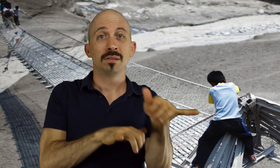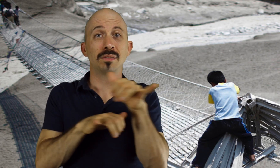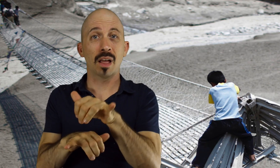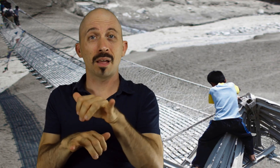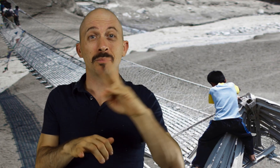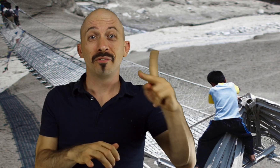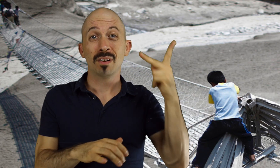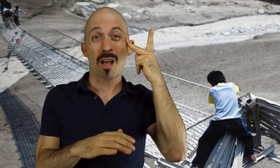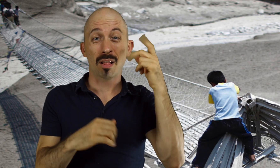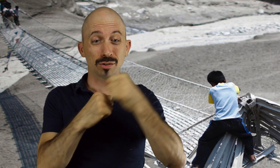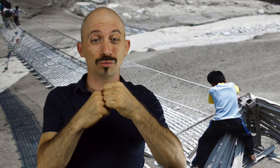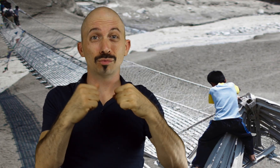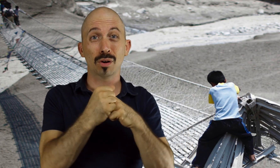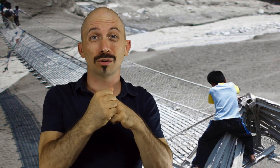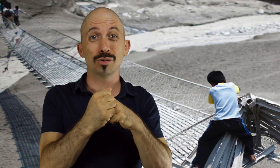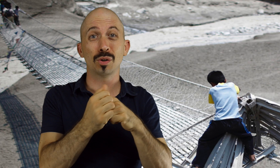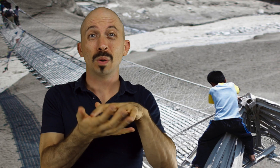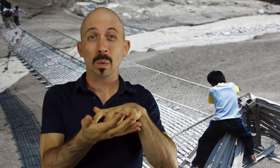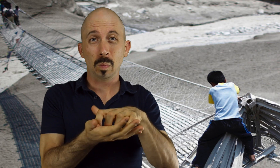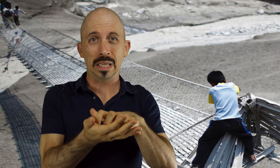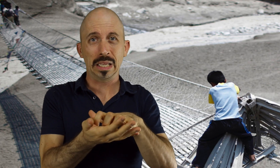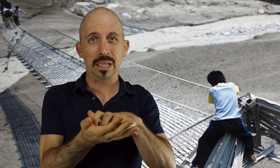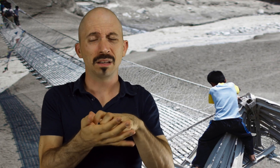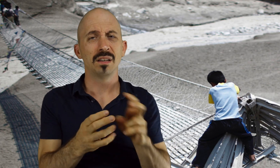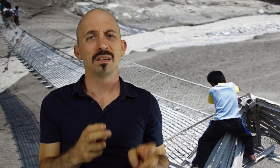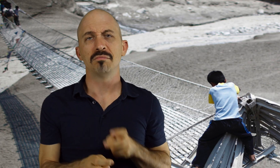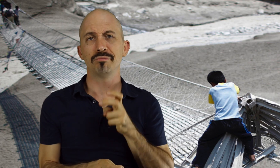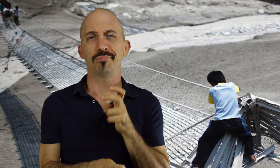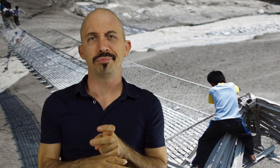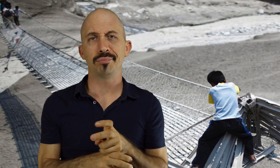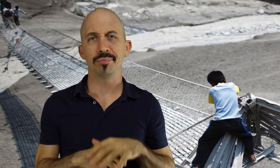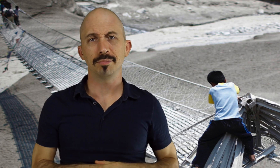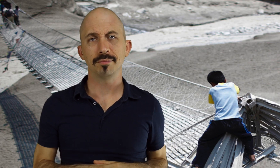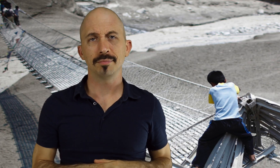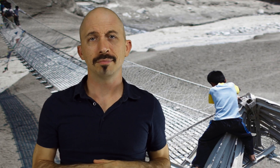In the same vein, a weak phonological structure is difficult to work with.